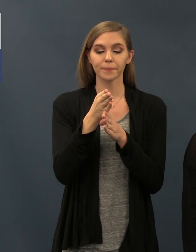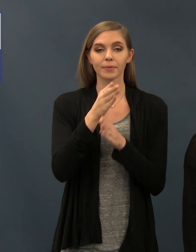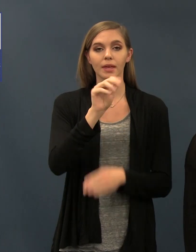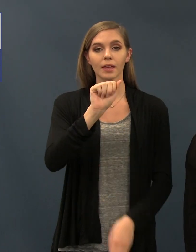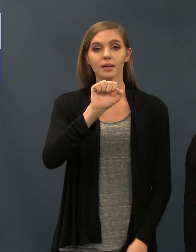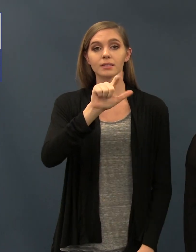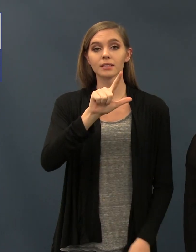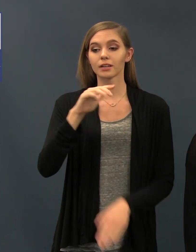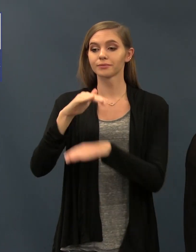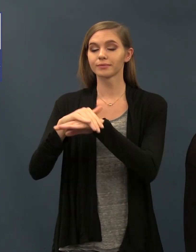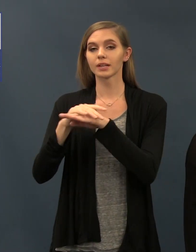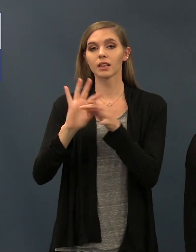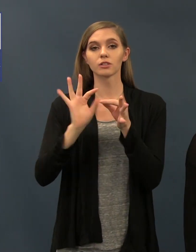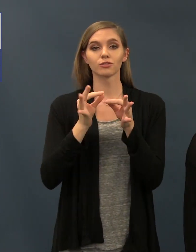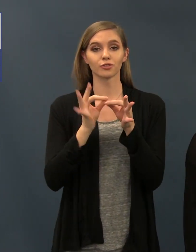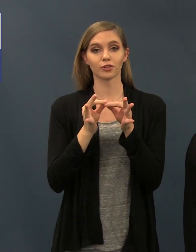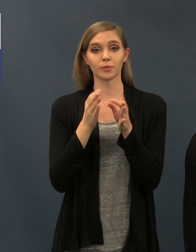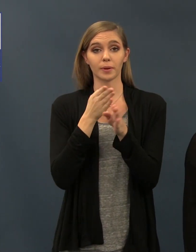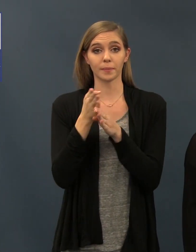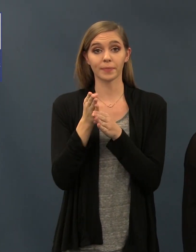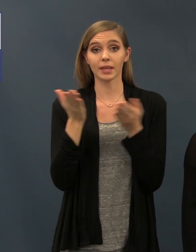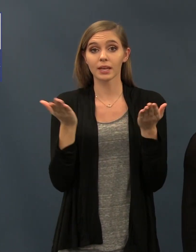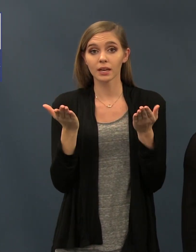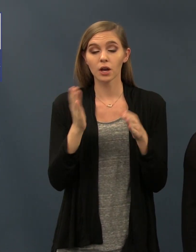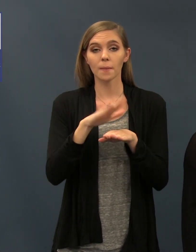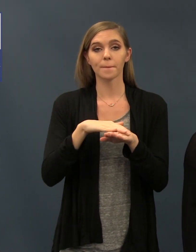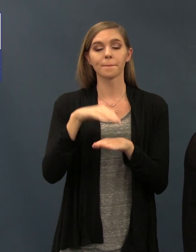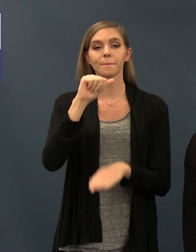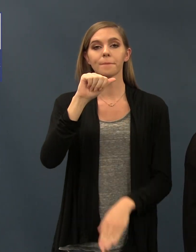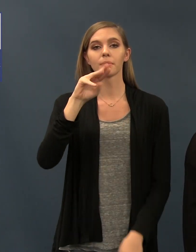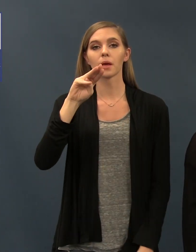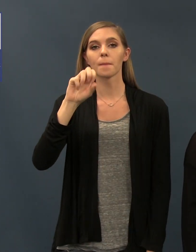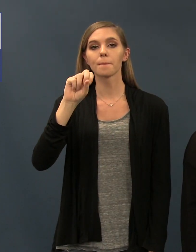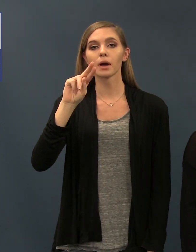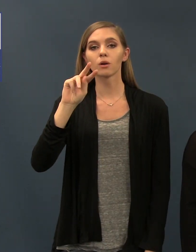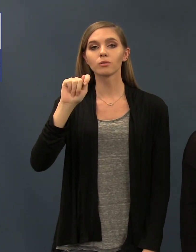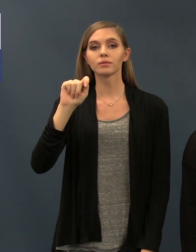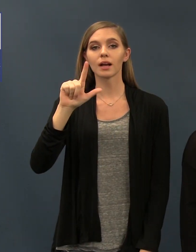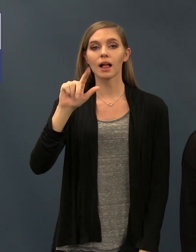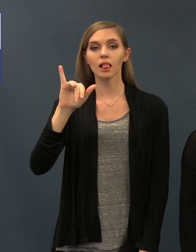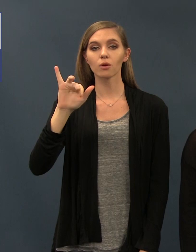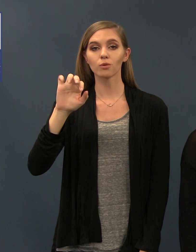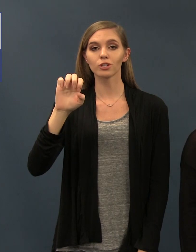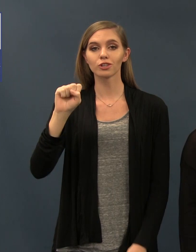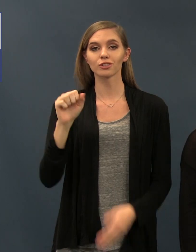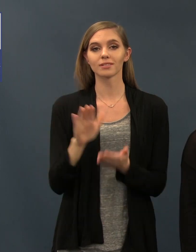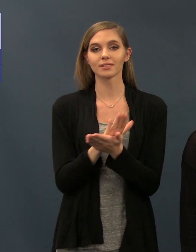Language English Interpreting at Mount Aloysius College I'm also on the